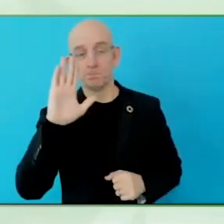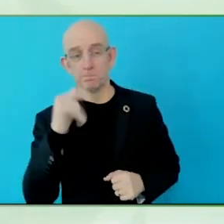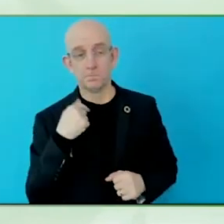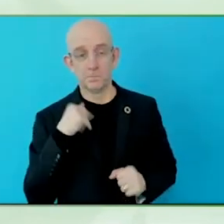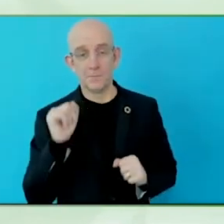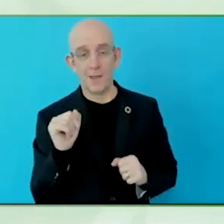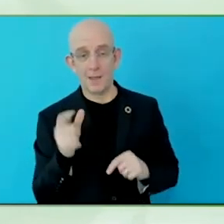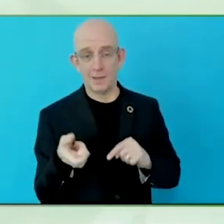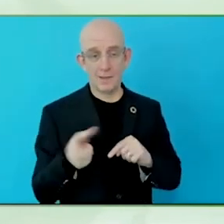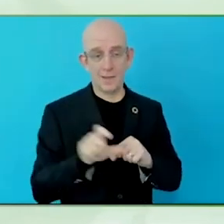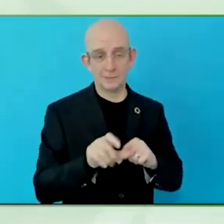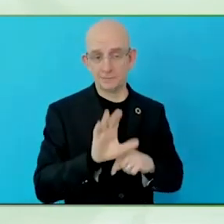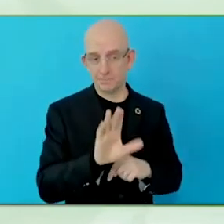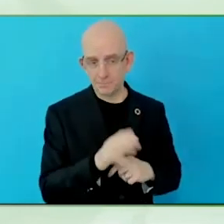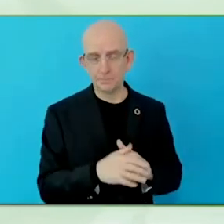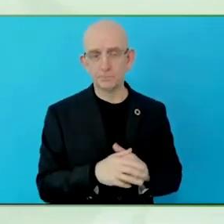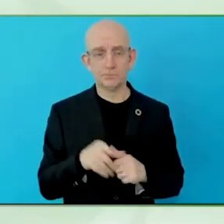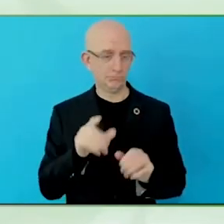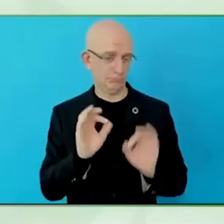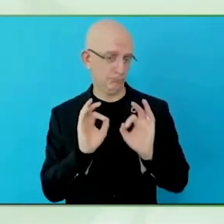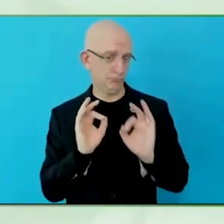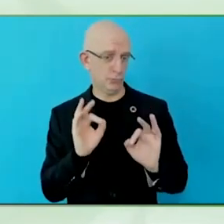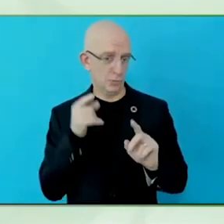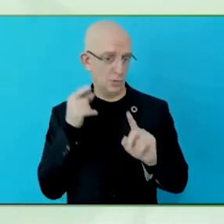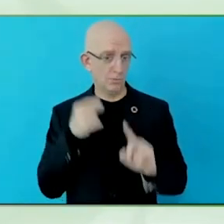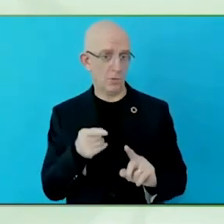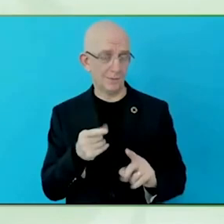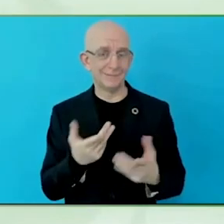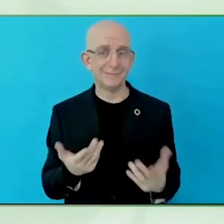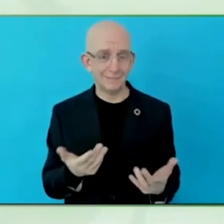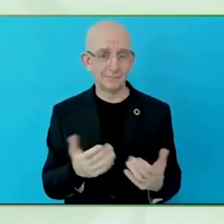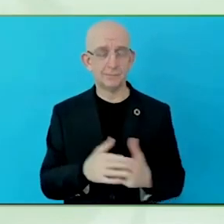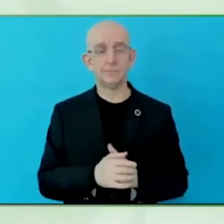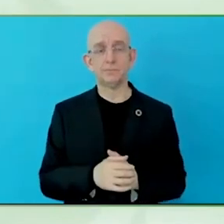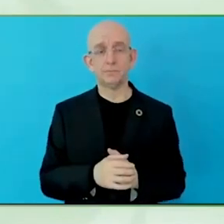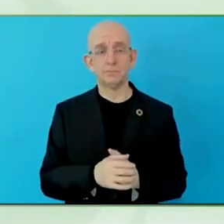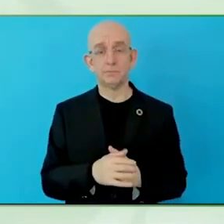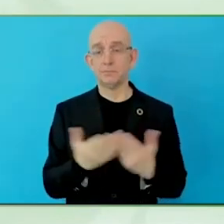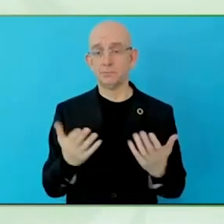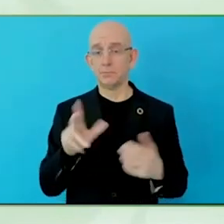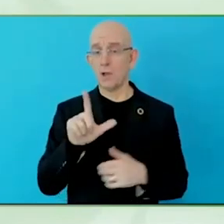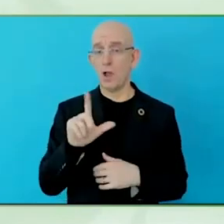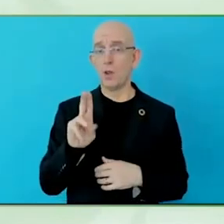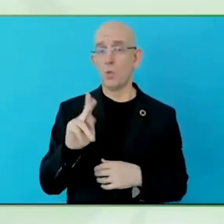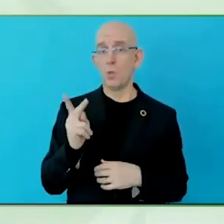should not create a digital divide, because of the access.